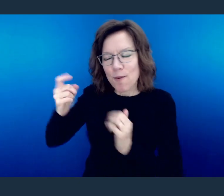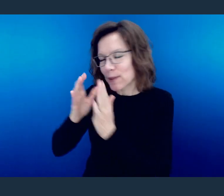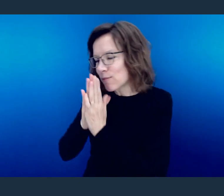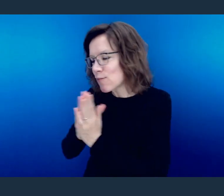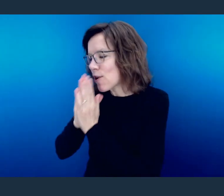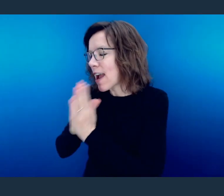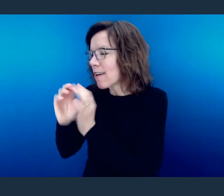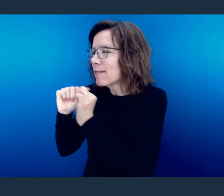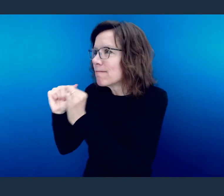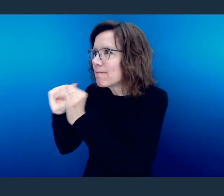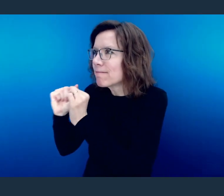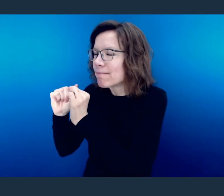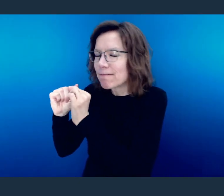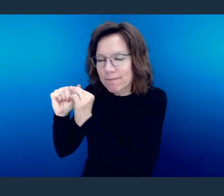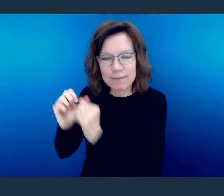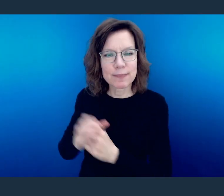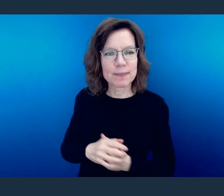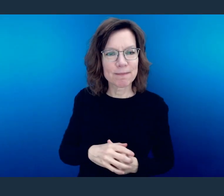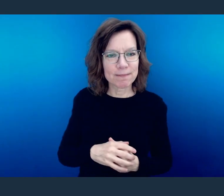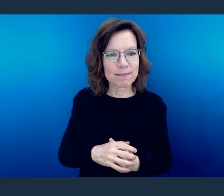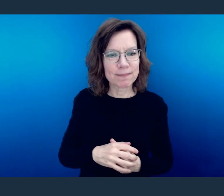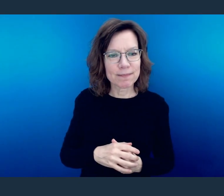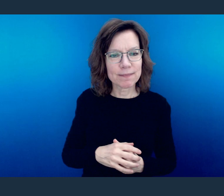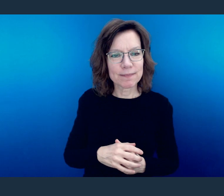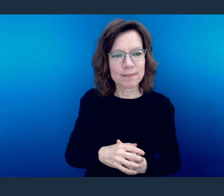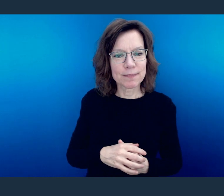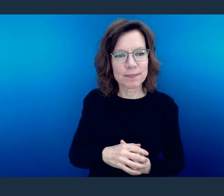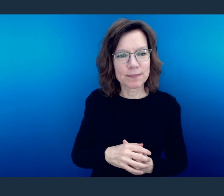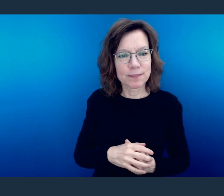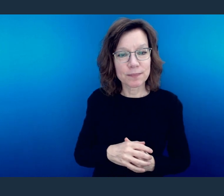stay constant in prayer.